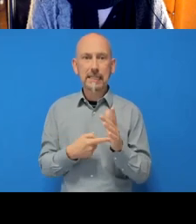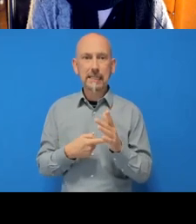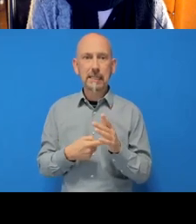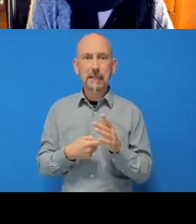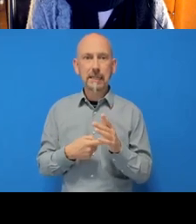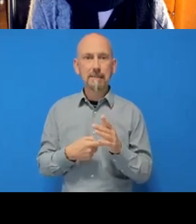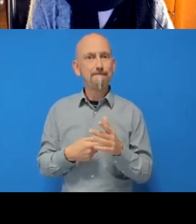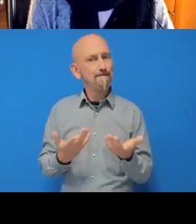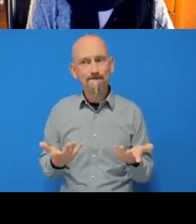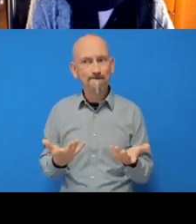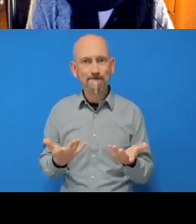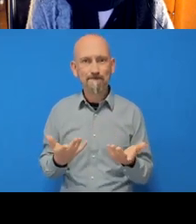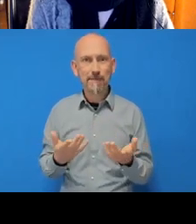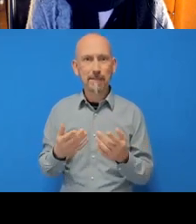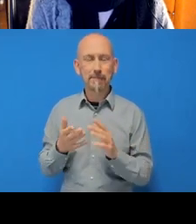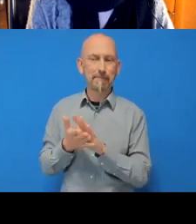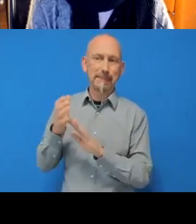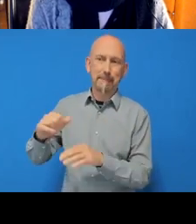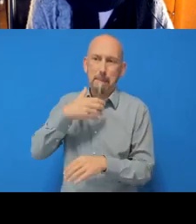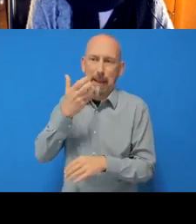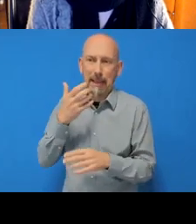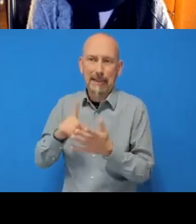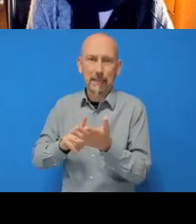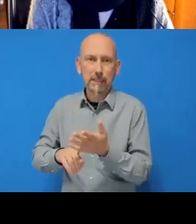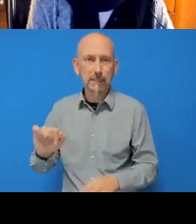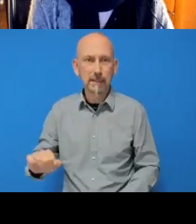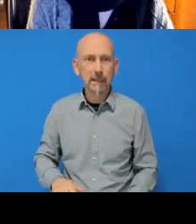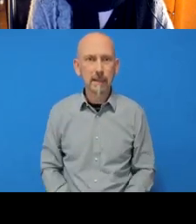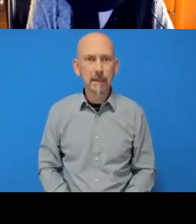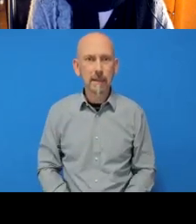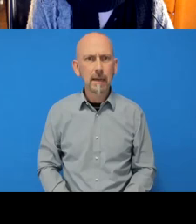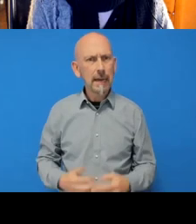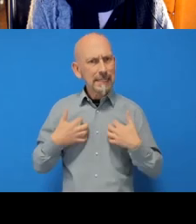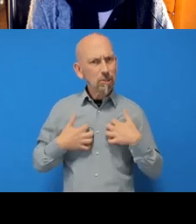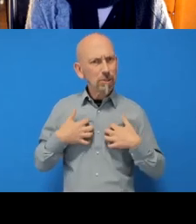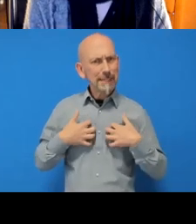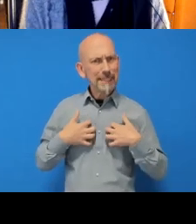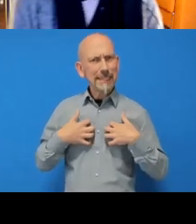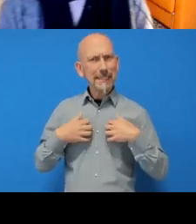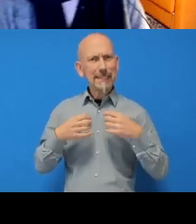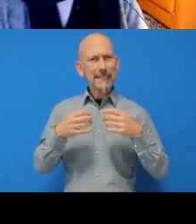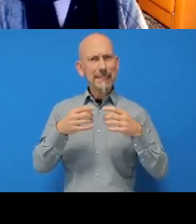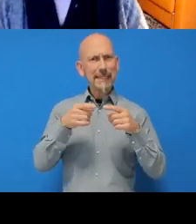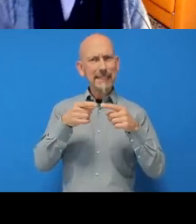Interestingly, it seems to be different to what I have here. I think I may somehow have two copies of Git on my computer.